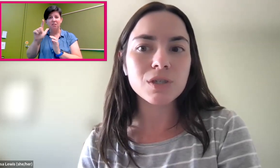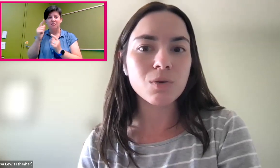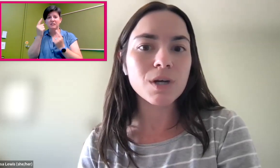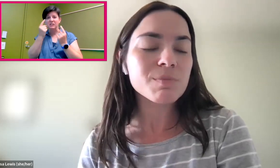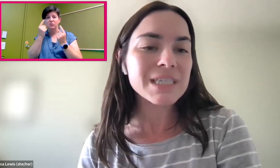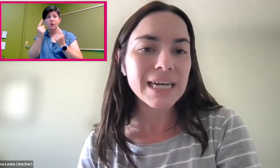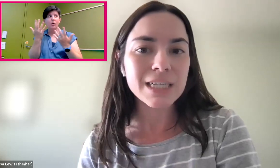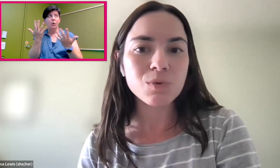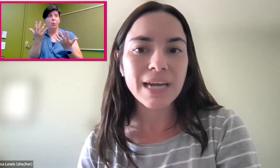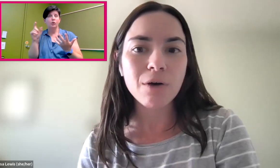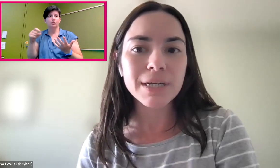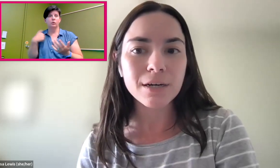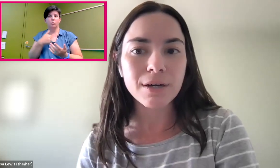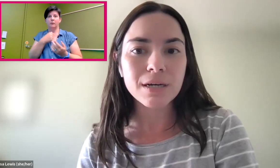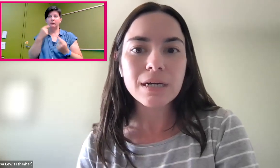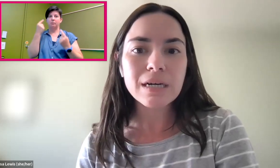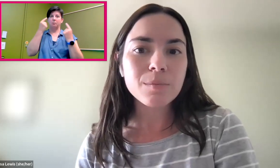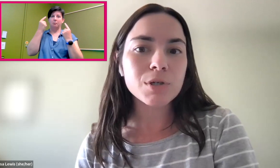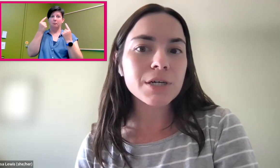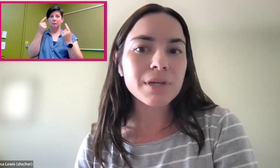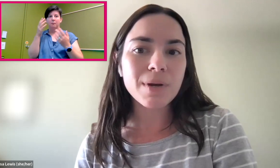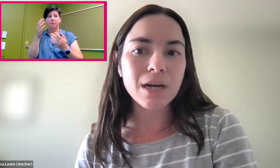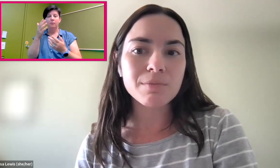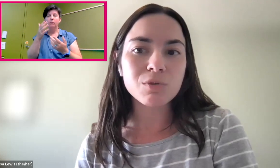you know, what should be taken into account here, and particularly when it comes